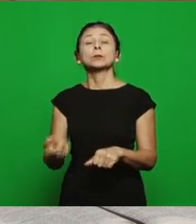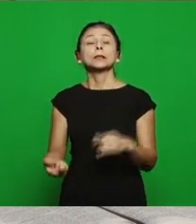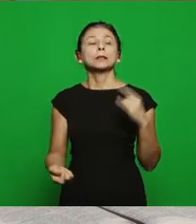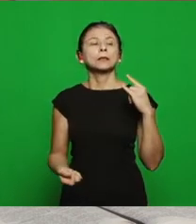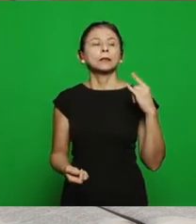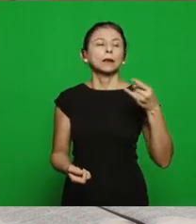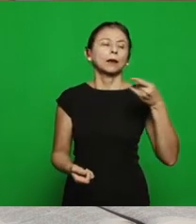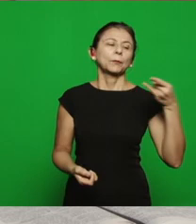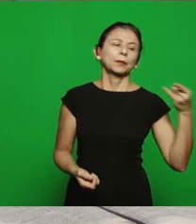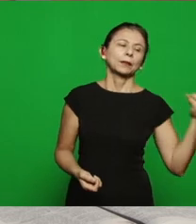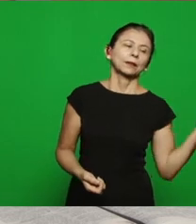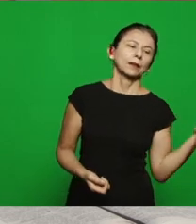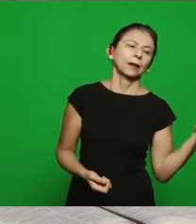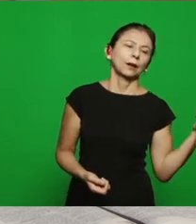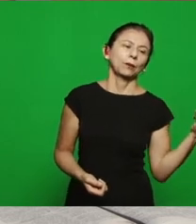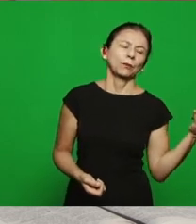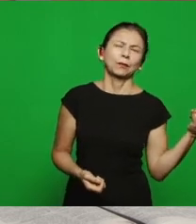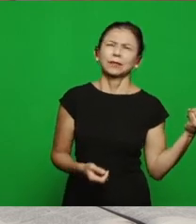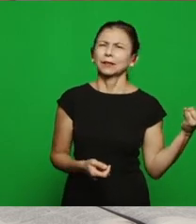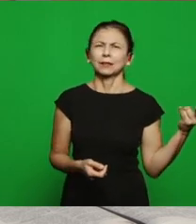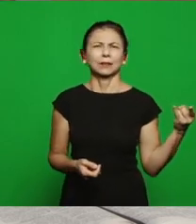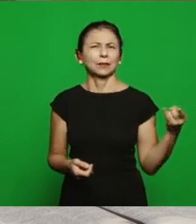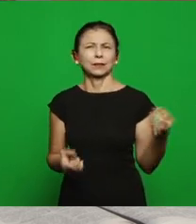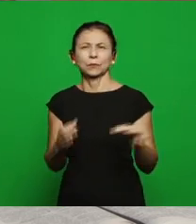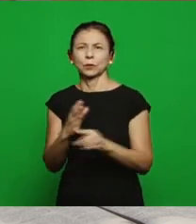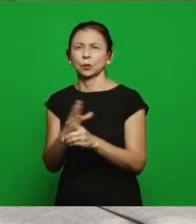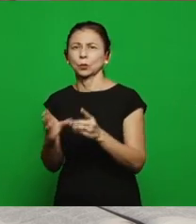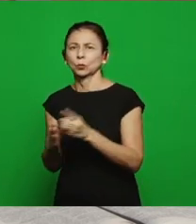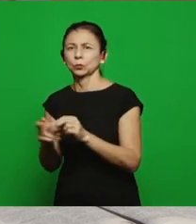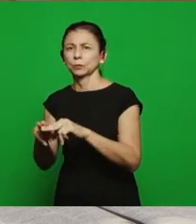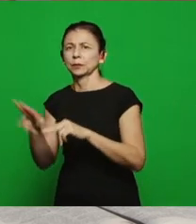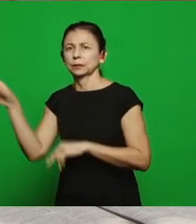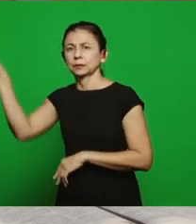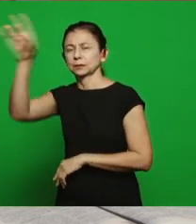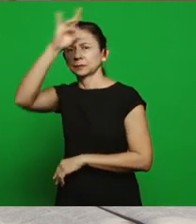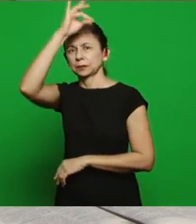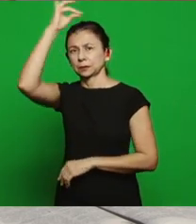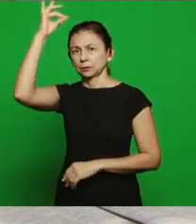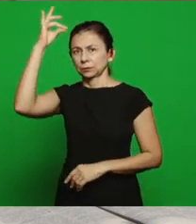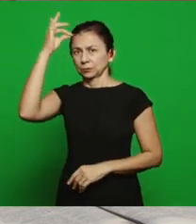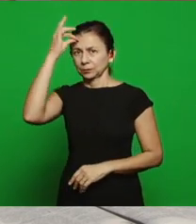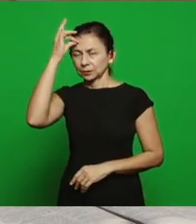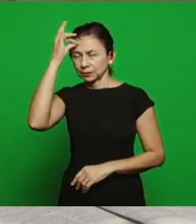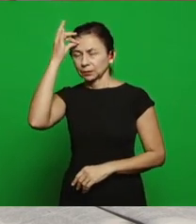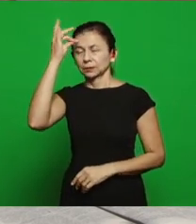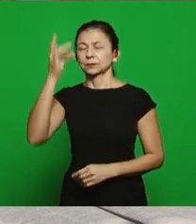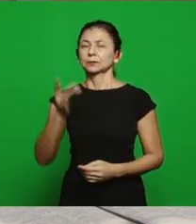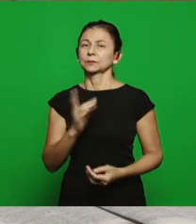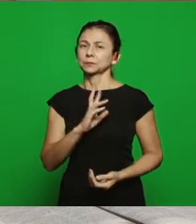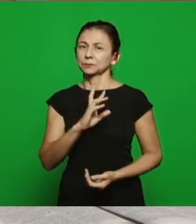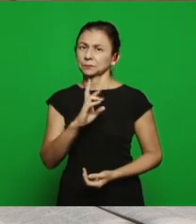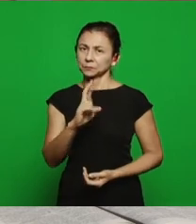a material service, but a spiritual service and this introductory part of the answer to the question, I'm passing to the brethren